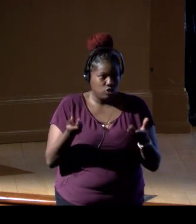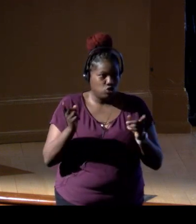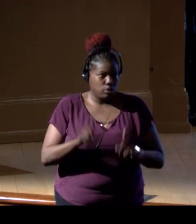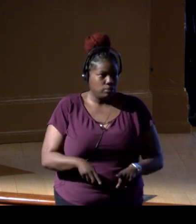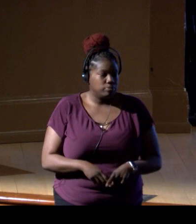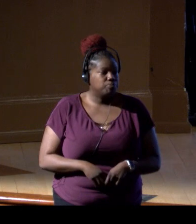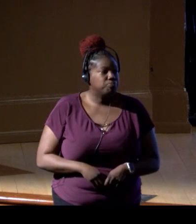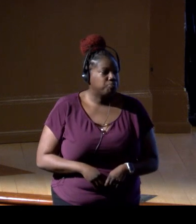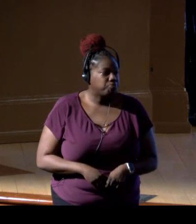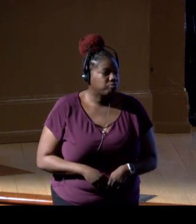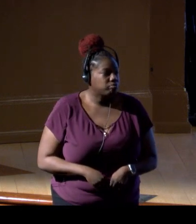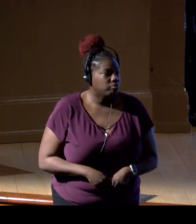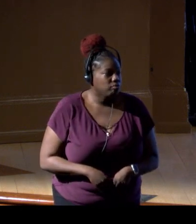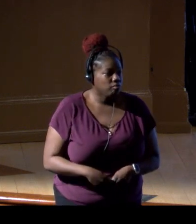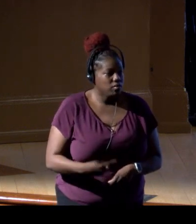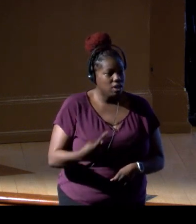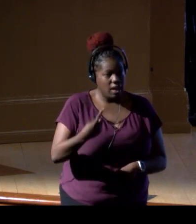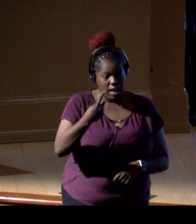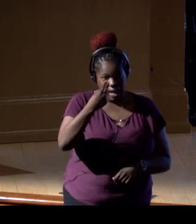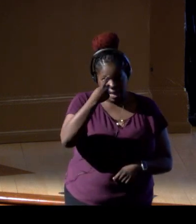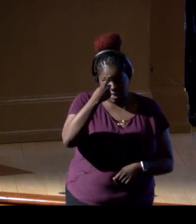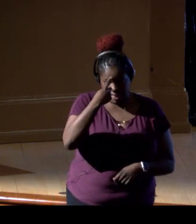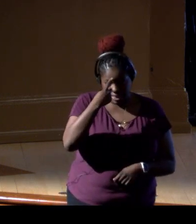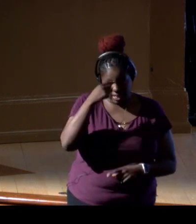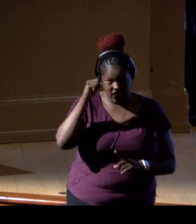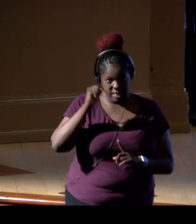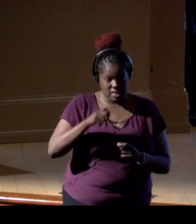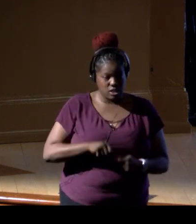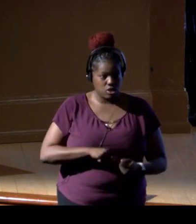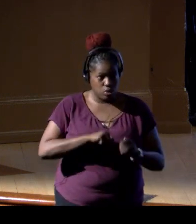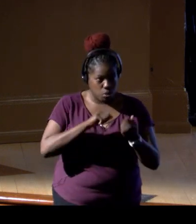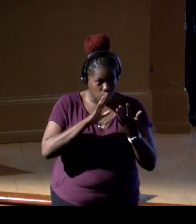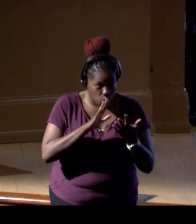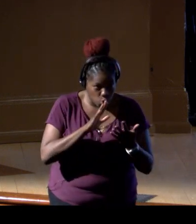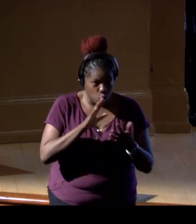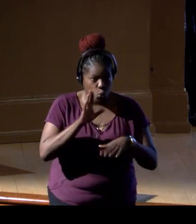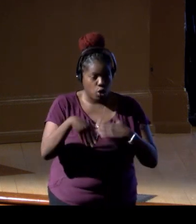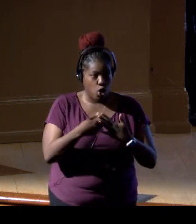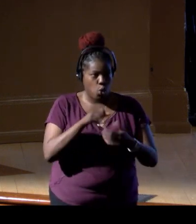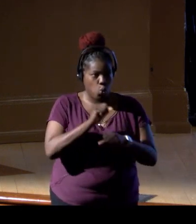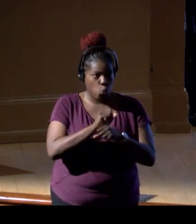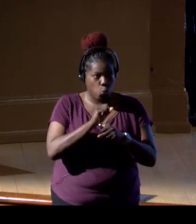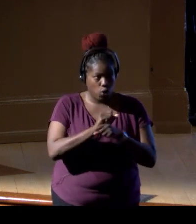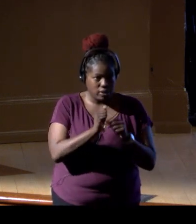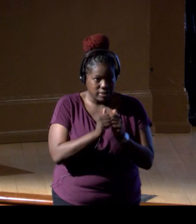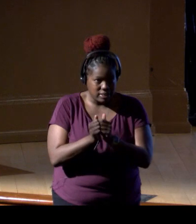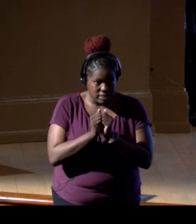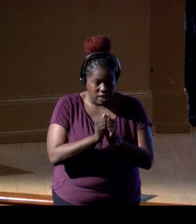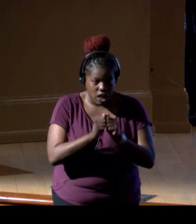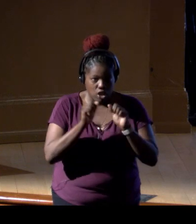So I think this synergistic approach, this combined effort could have improved detection confidence,